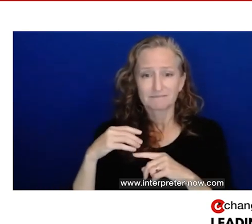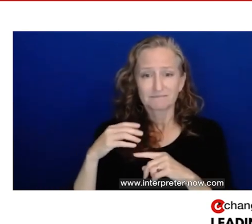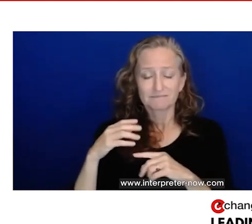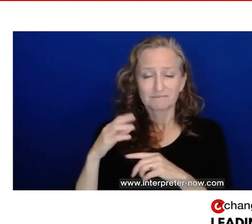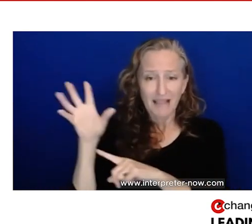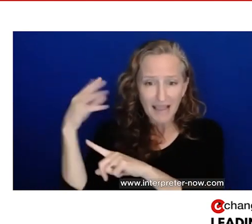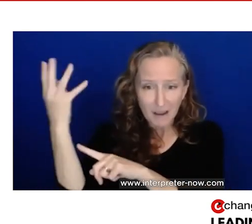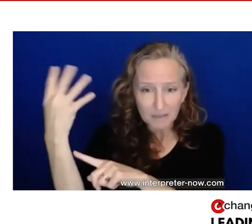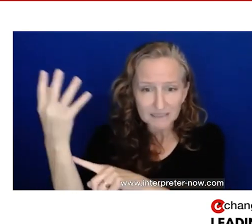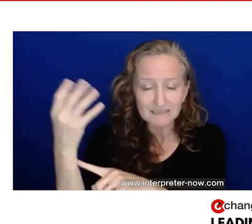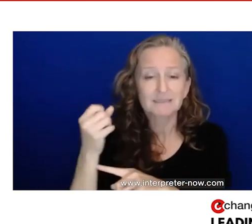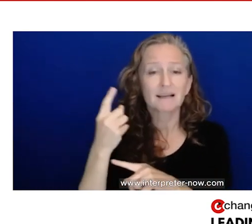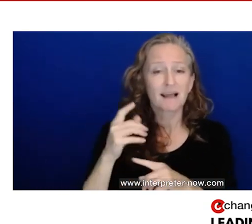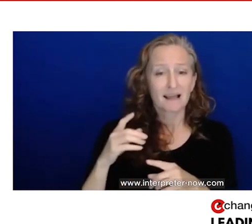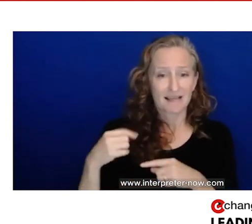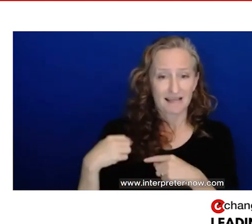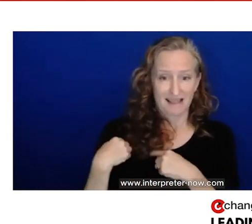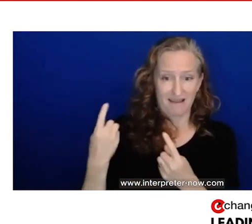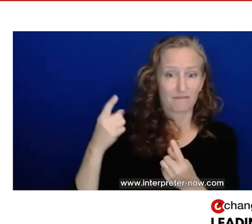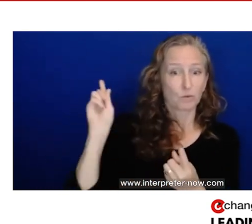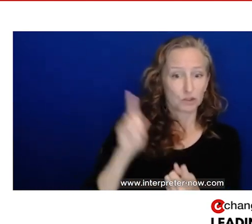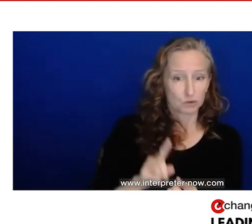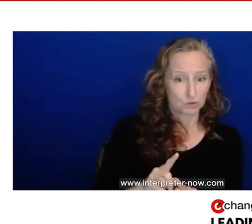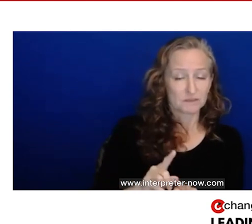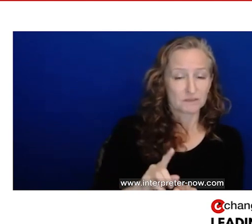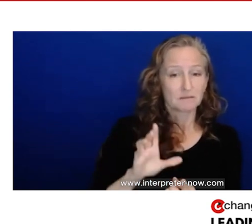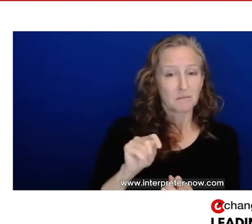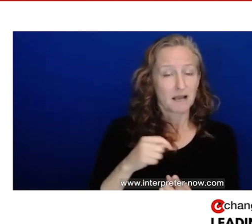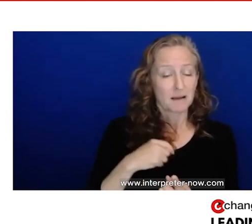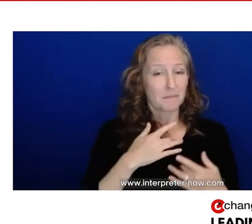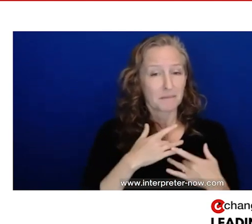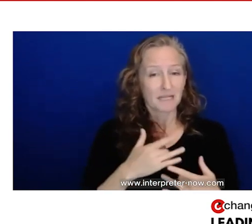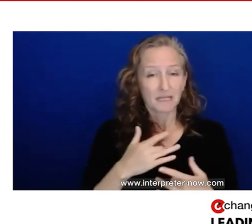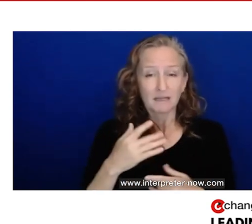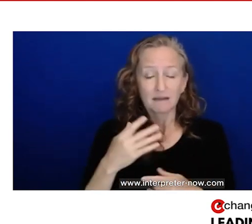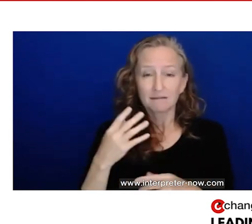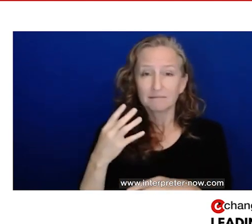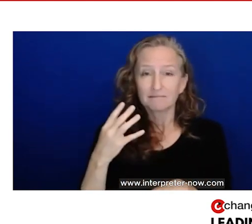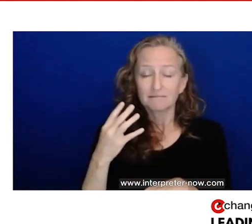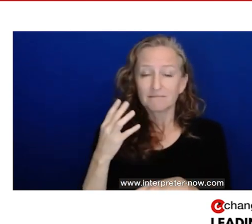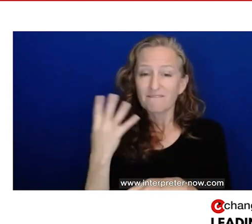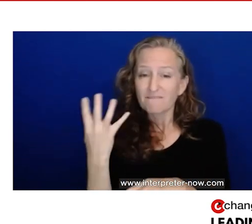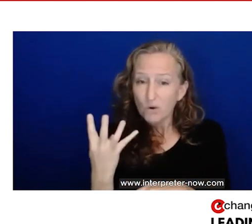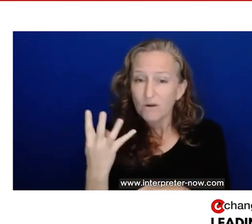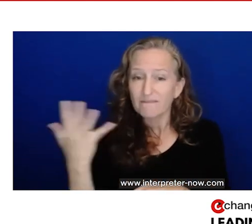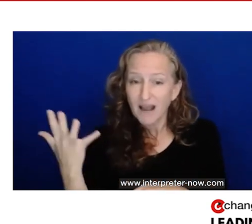average, they've reduced in terms of frequency, but four to five ambulances drive by my neighborhood,